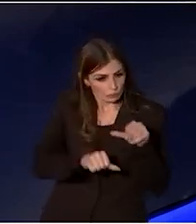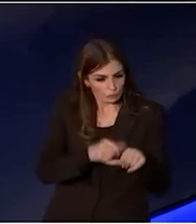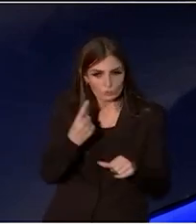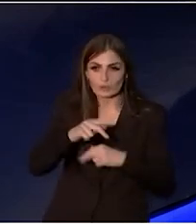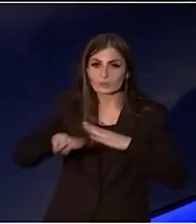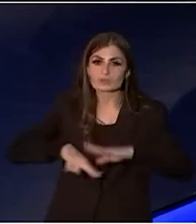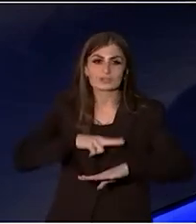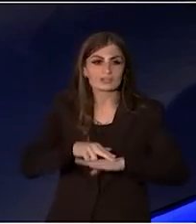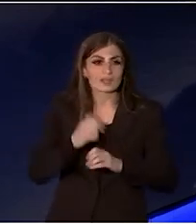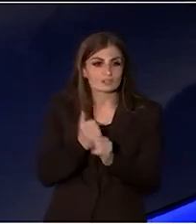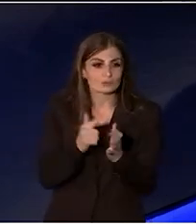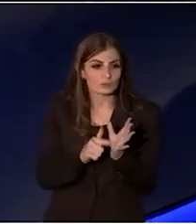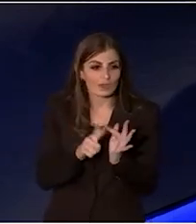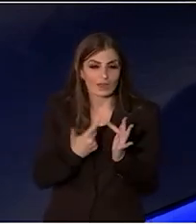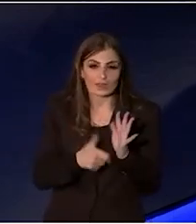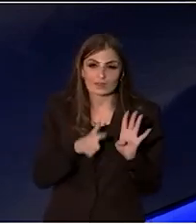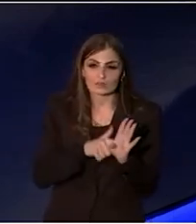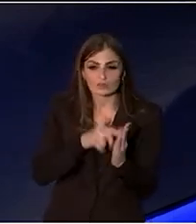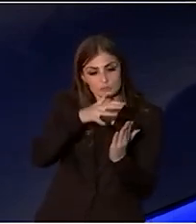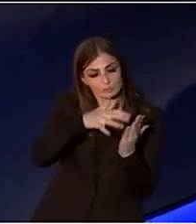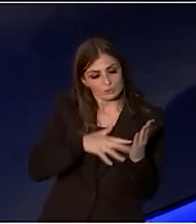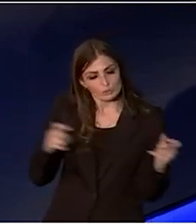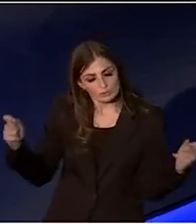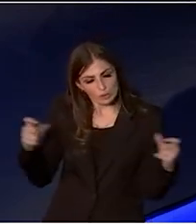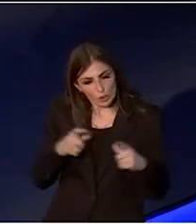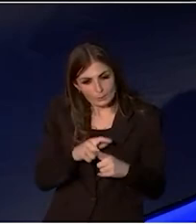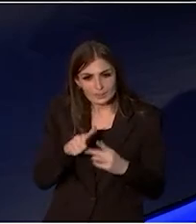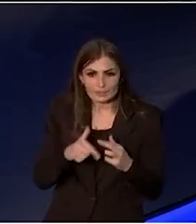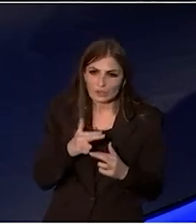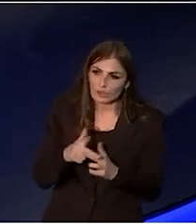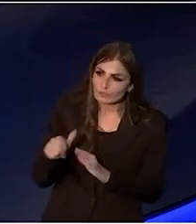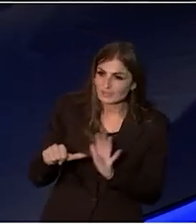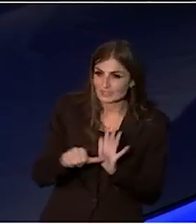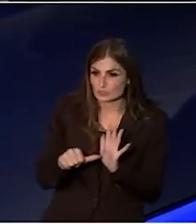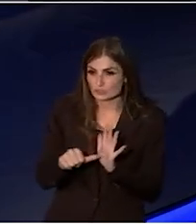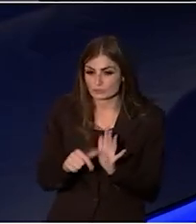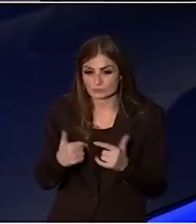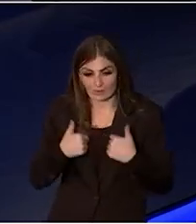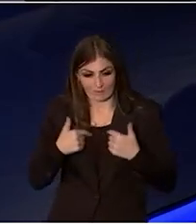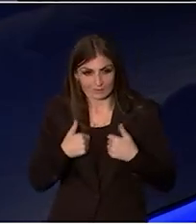It took me through the complexities of the insurance between us and the Overseas gallery,